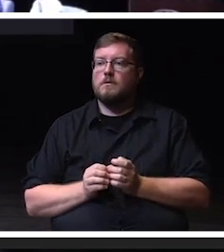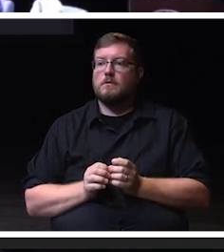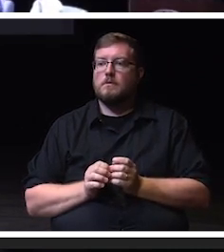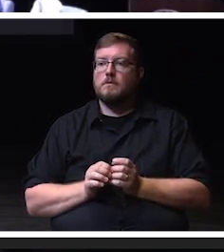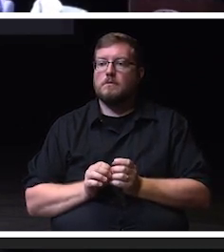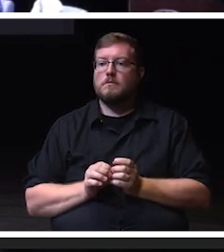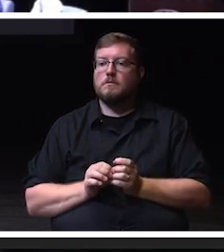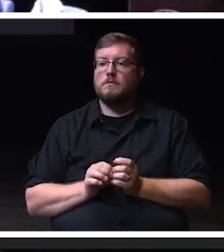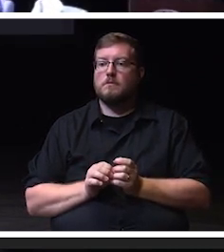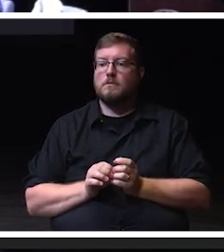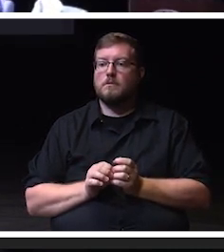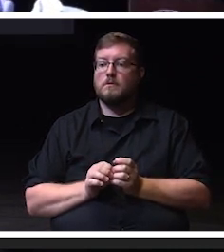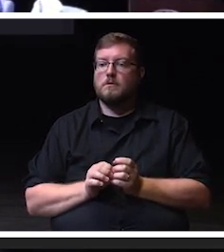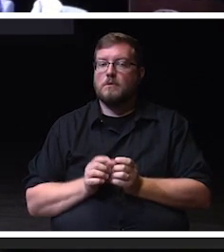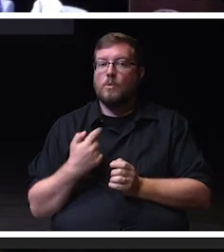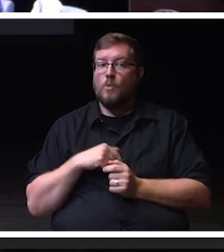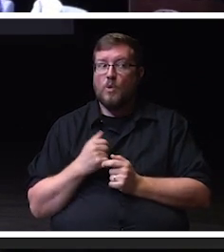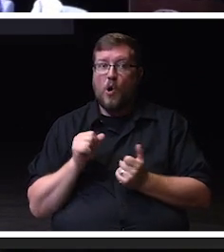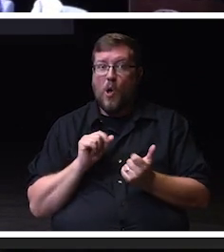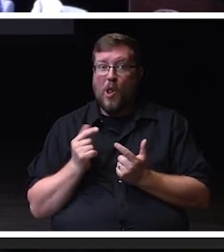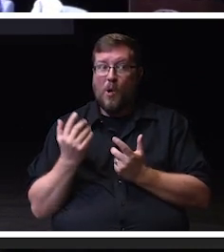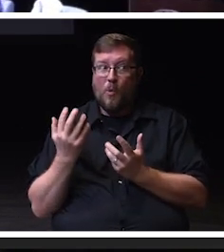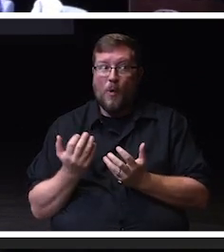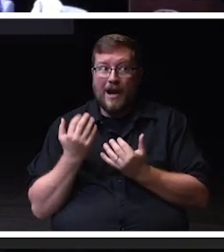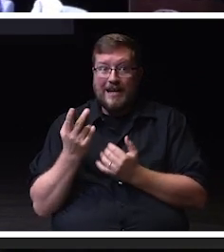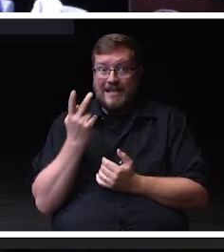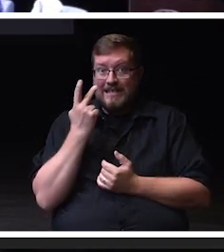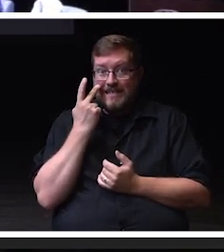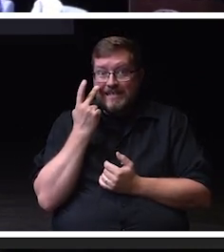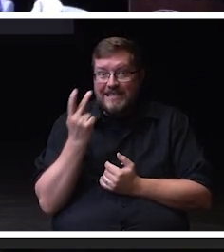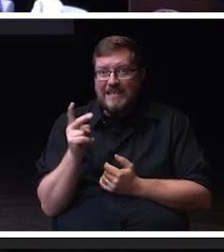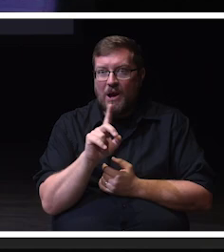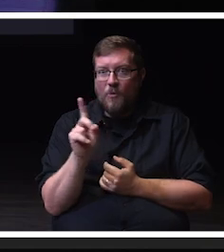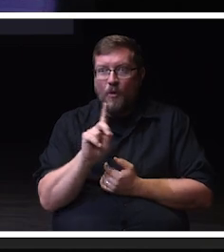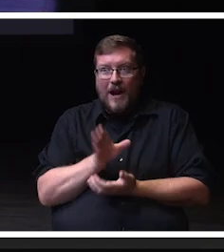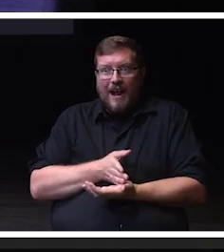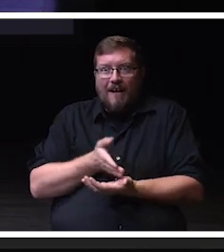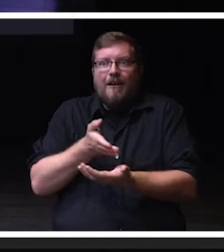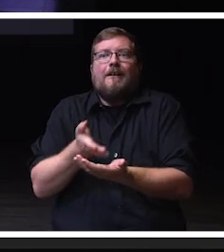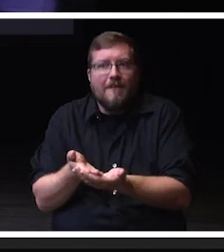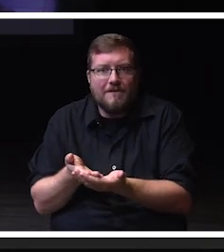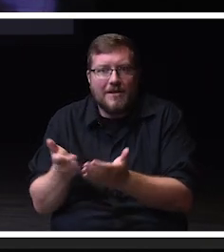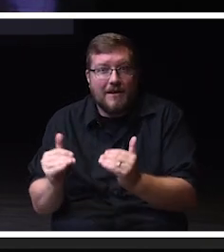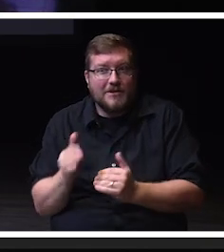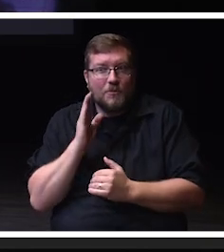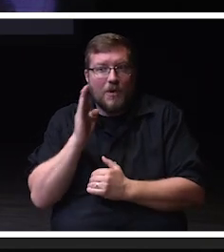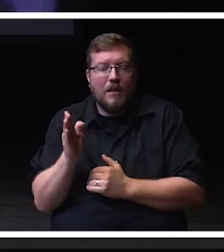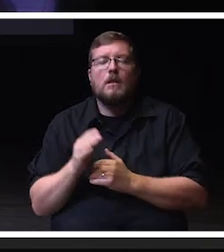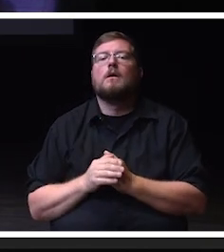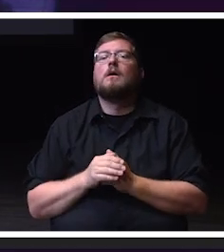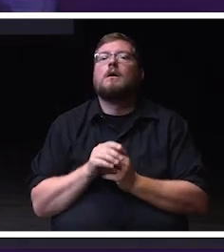We're all waiting to see where the wagons going to stop next. Keep the momentum going.